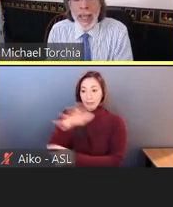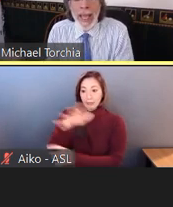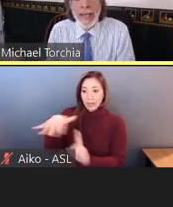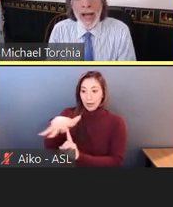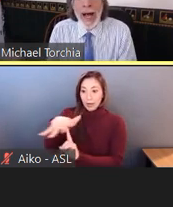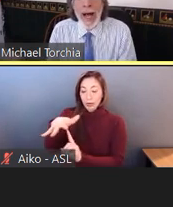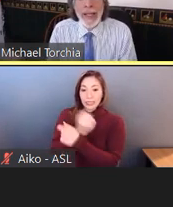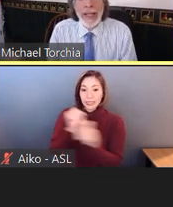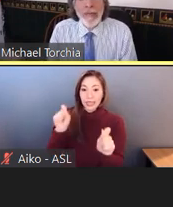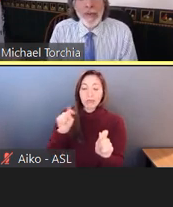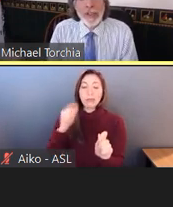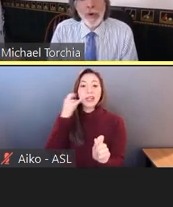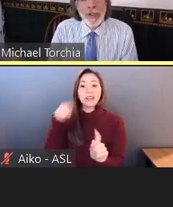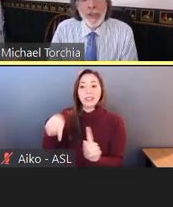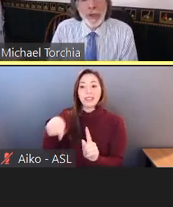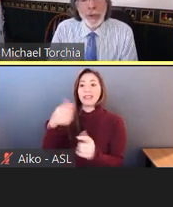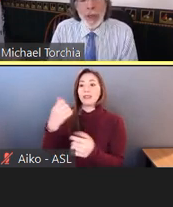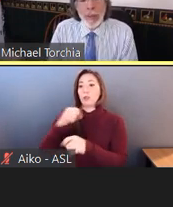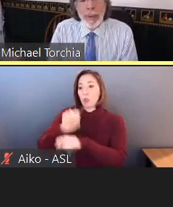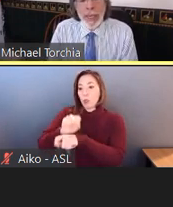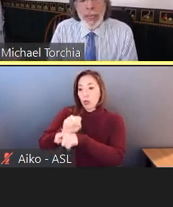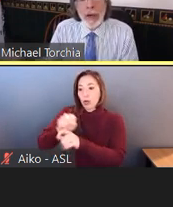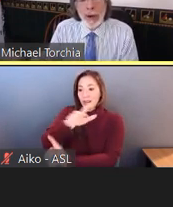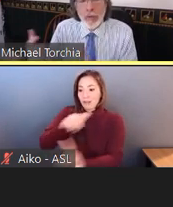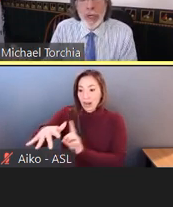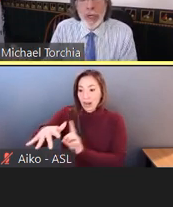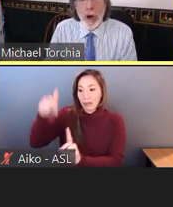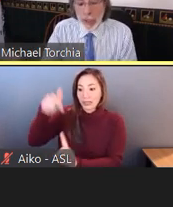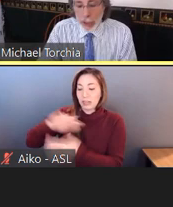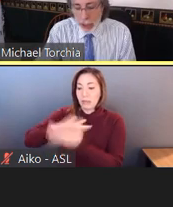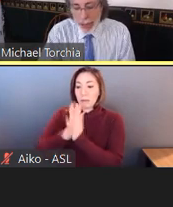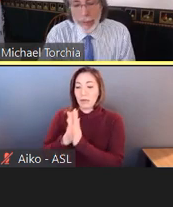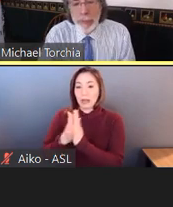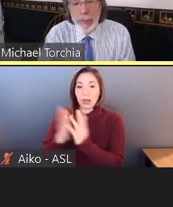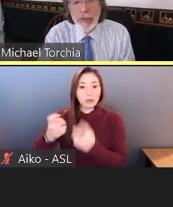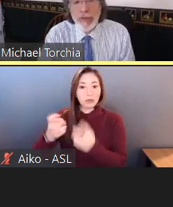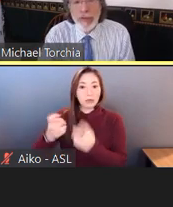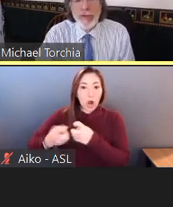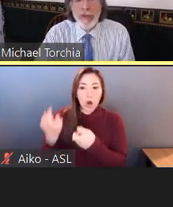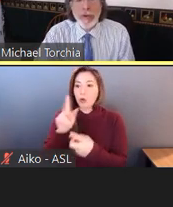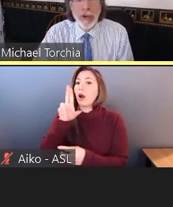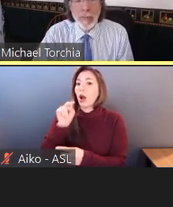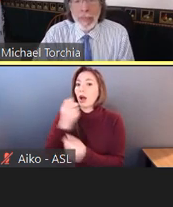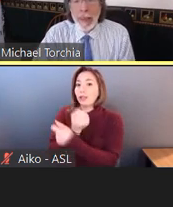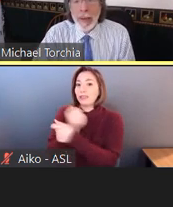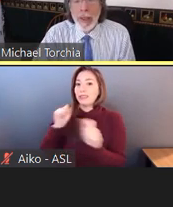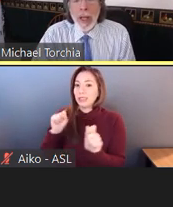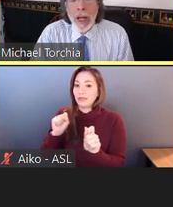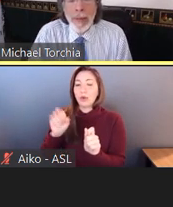and not if it is going to be a real hardship on the business to do so.